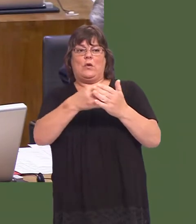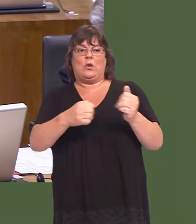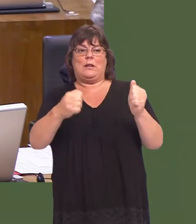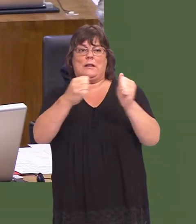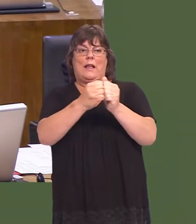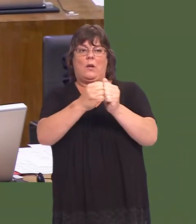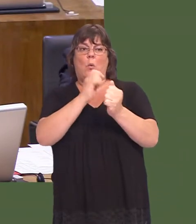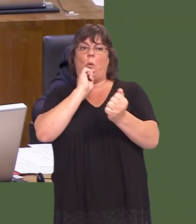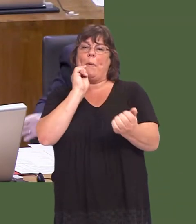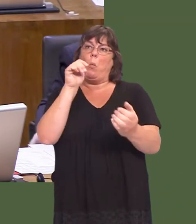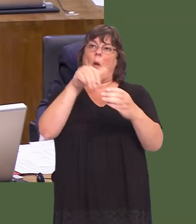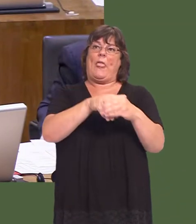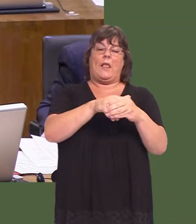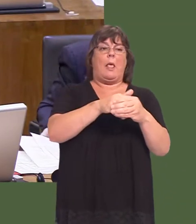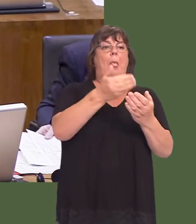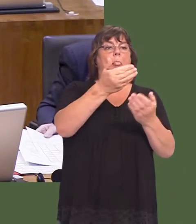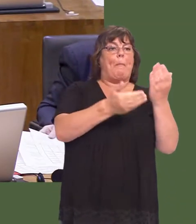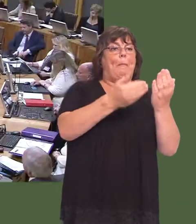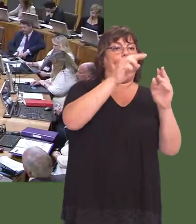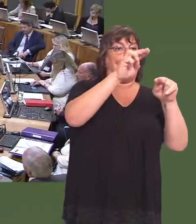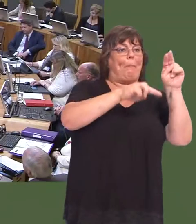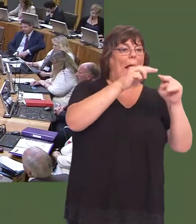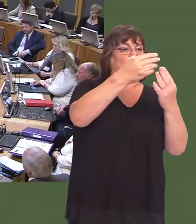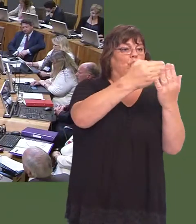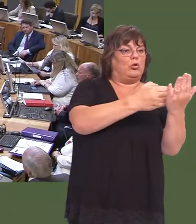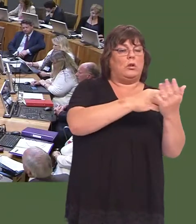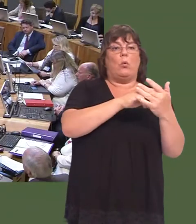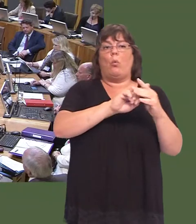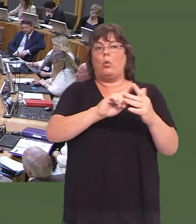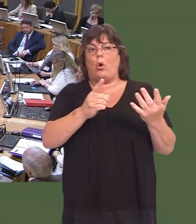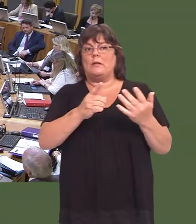off the balance sheet until the contracts are signed, by which point itís too late.